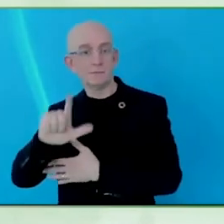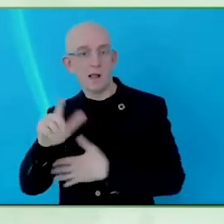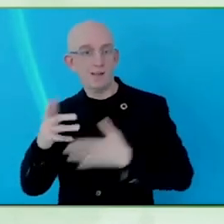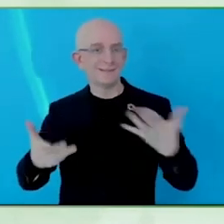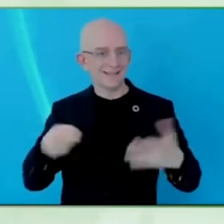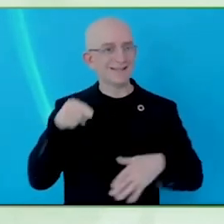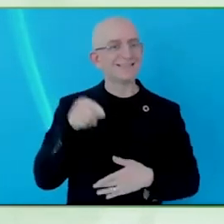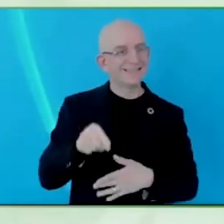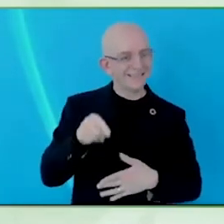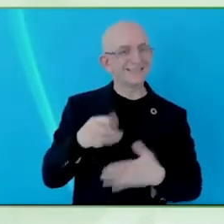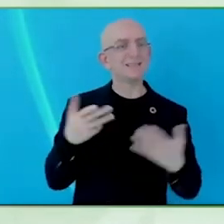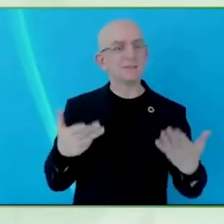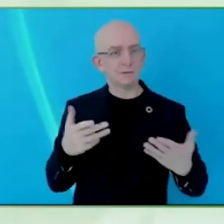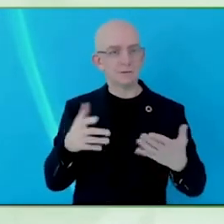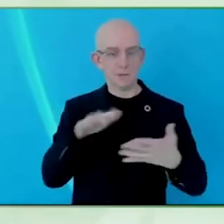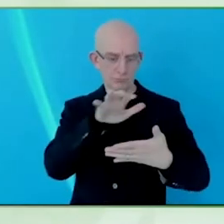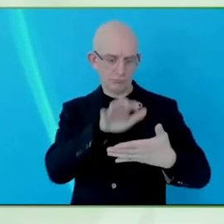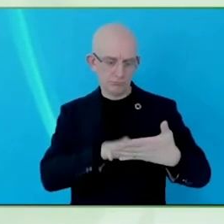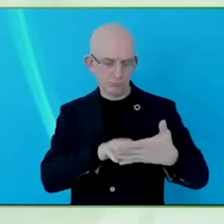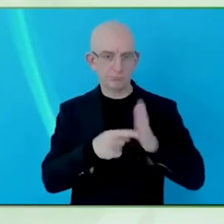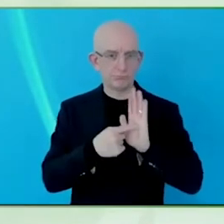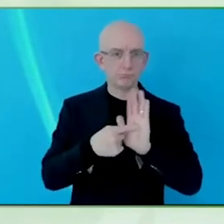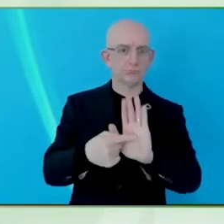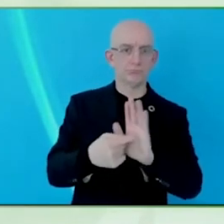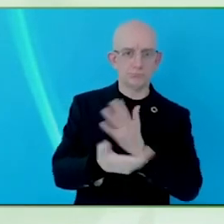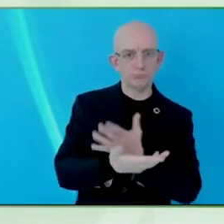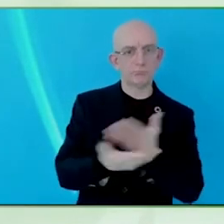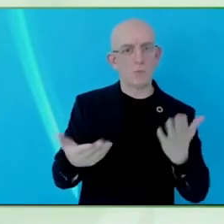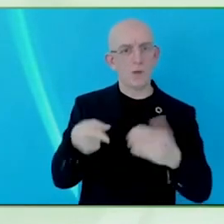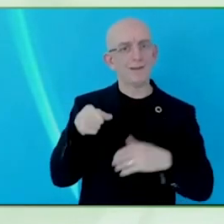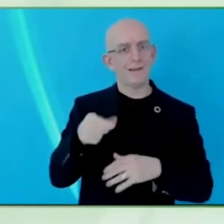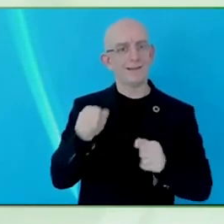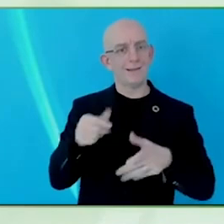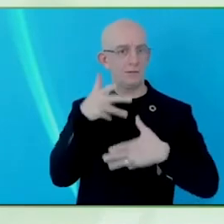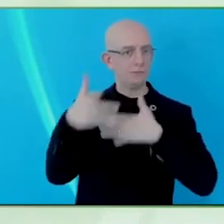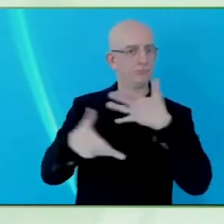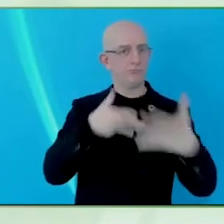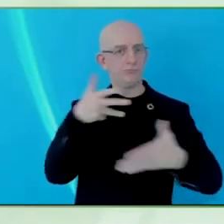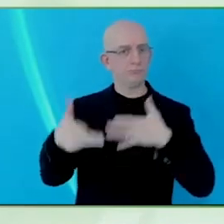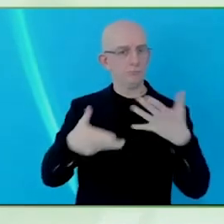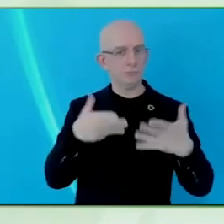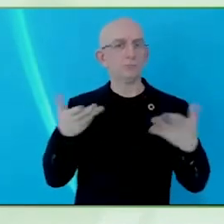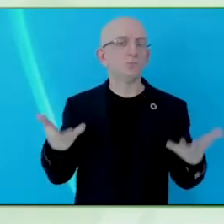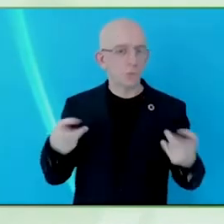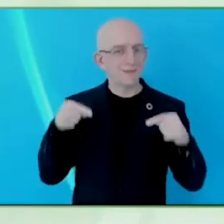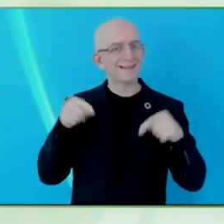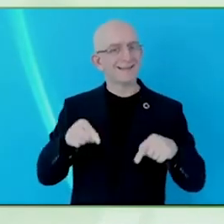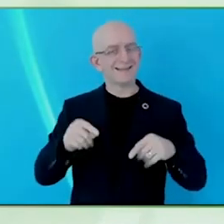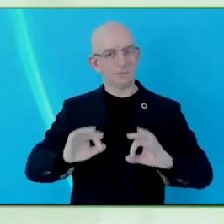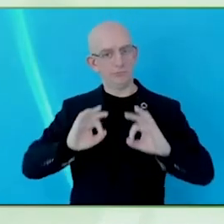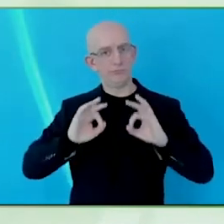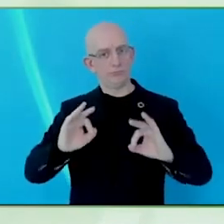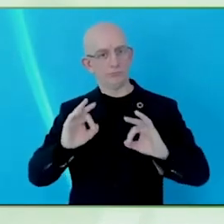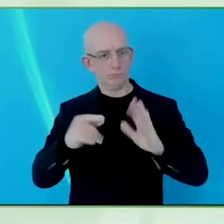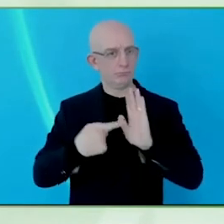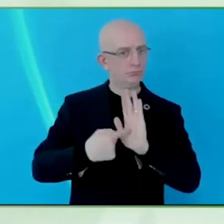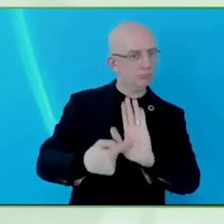that we probably are going to expect some failures but that is OK, it is how we then address them as a team going forward and the